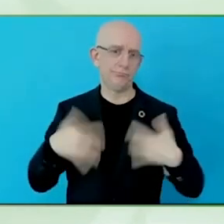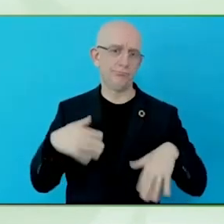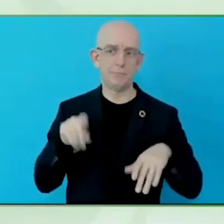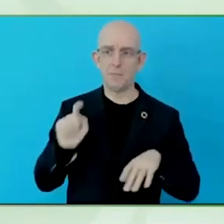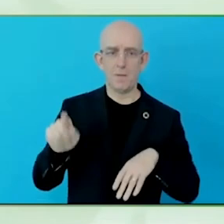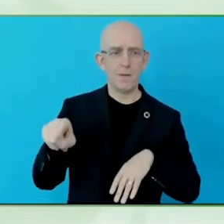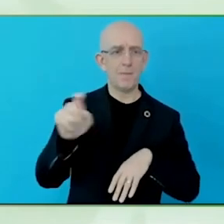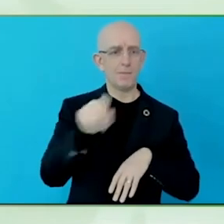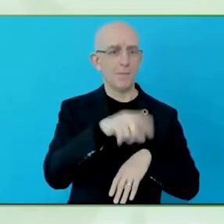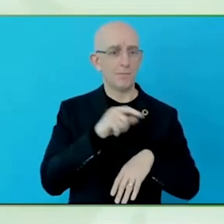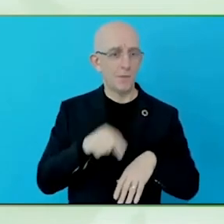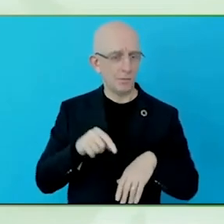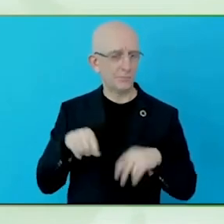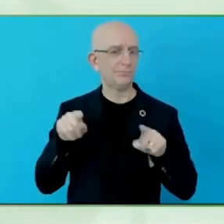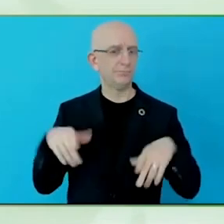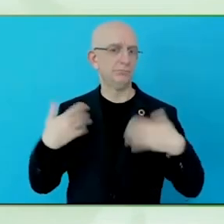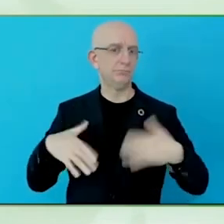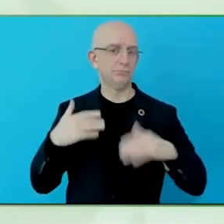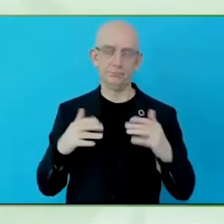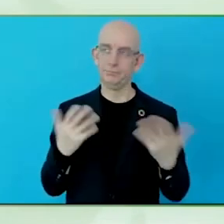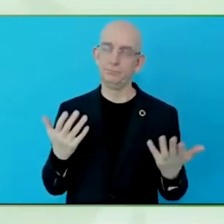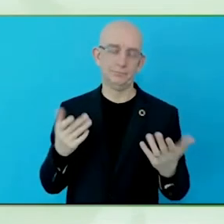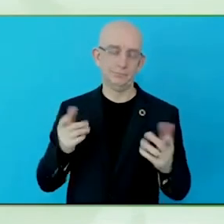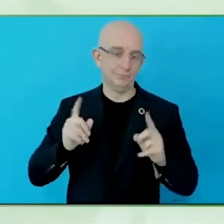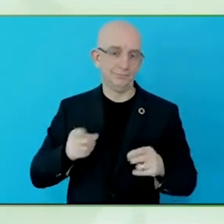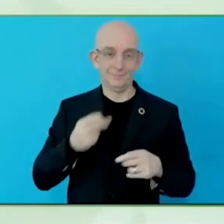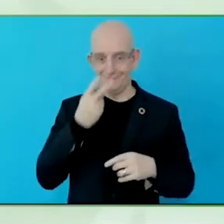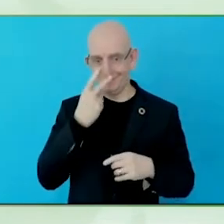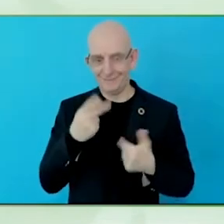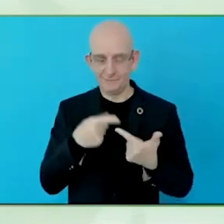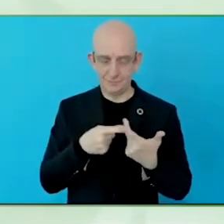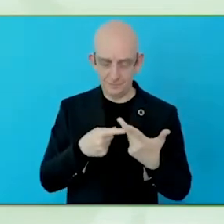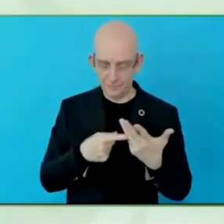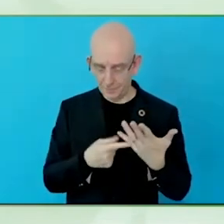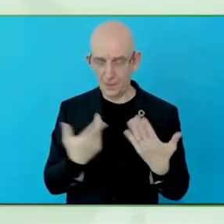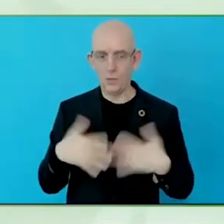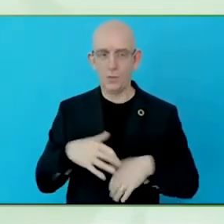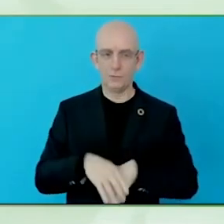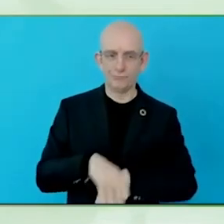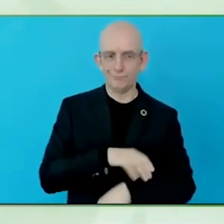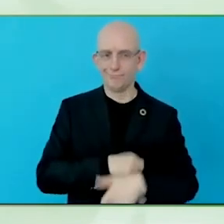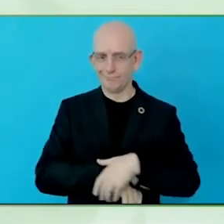number behind this huge global need, which is 2.5 billion people